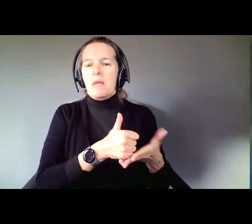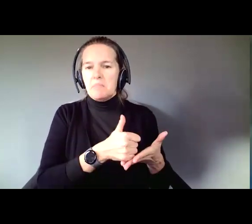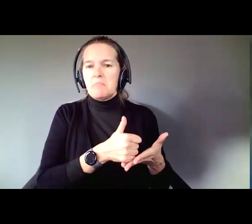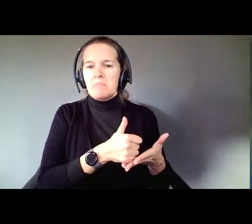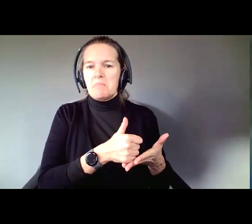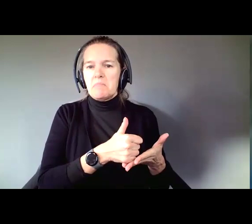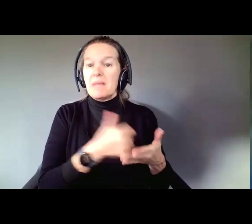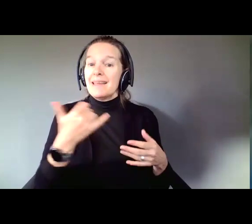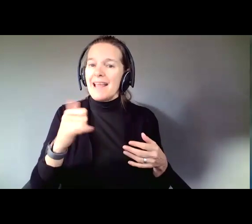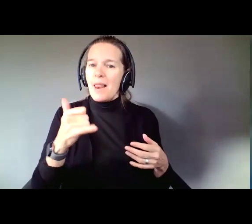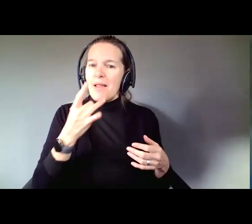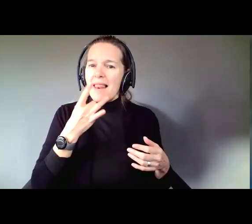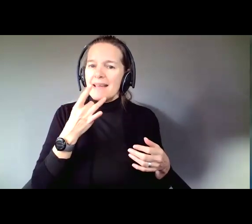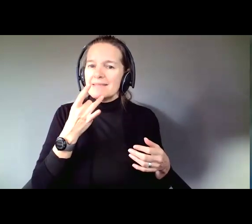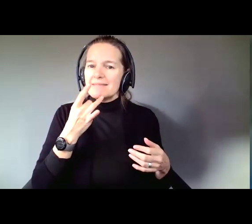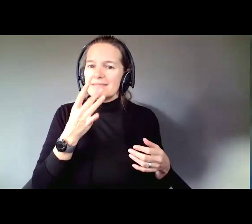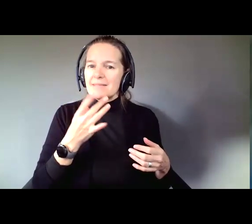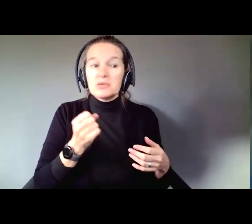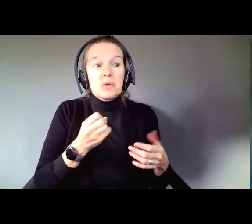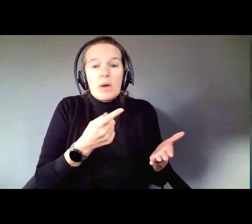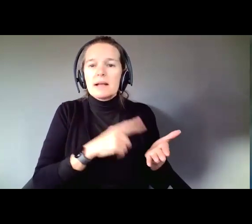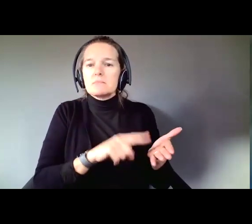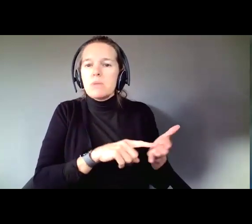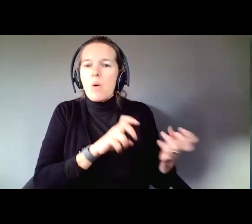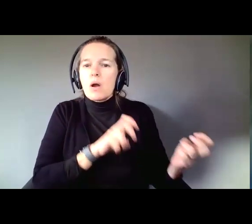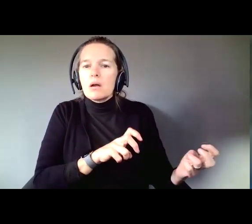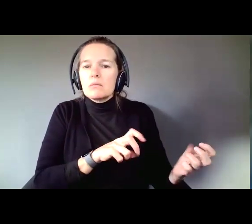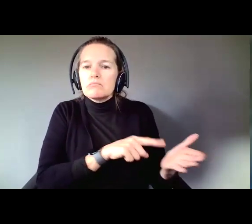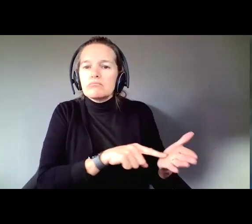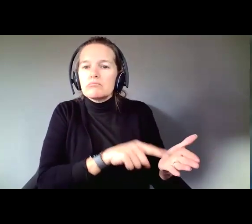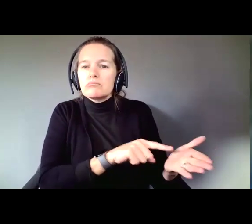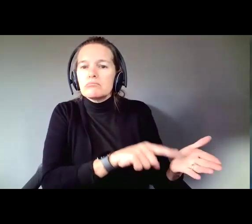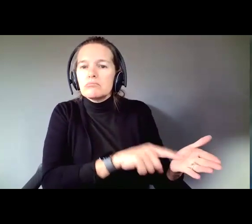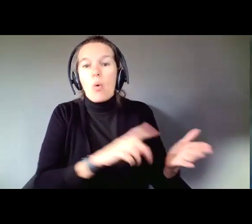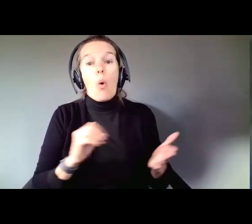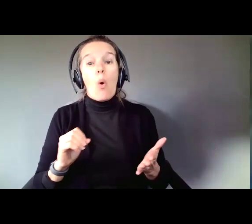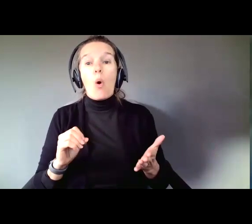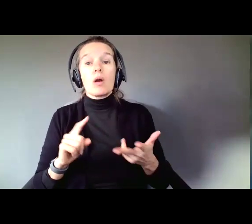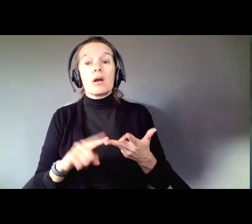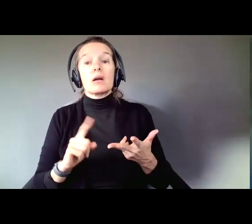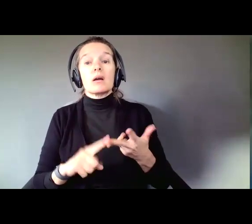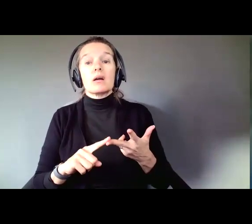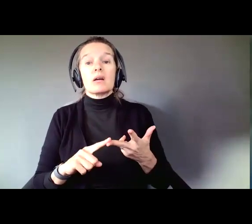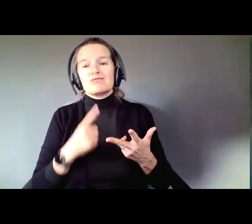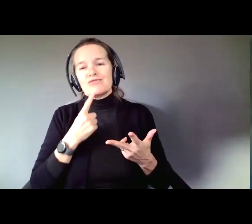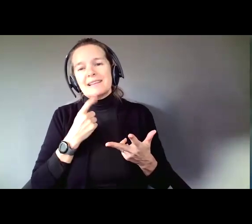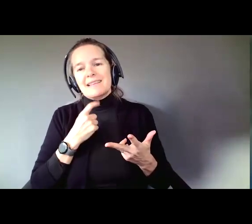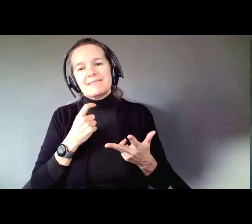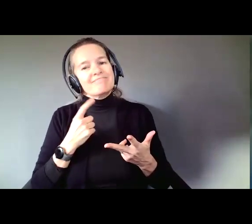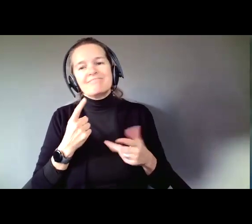A yellow light. Explore it. And is this something a person simply cannot do? A red light.